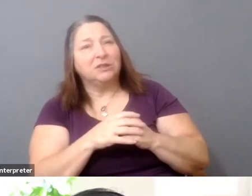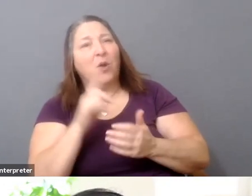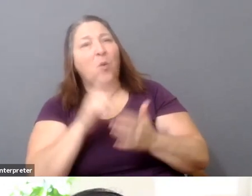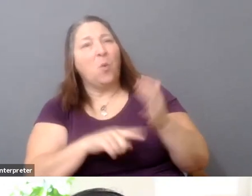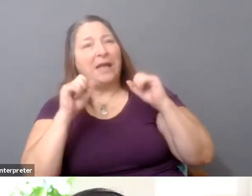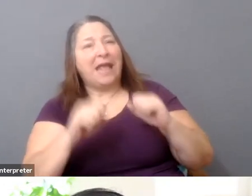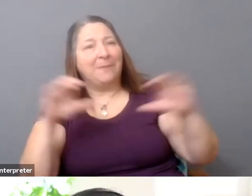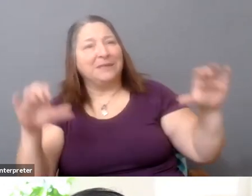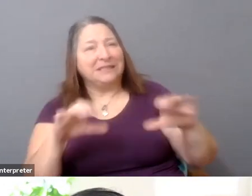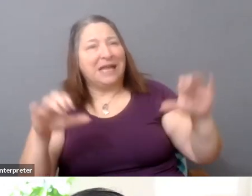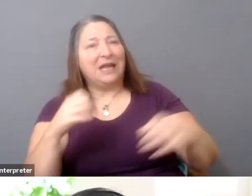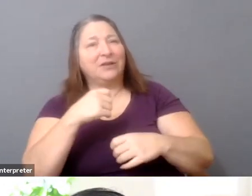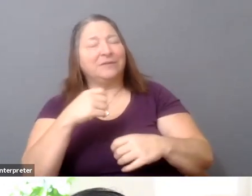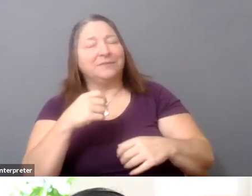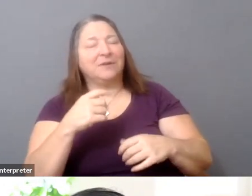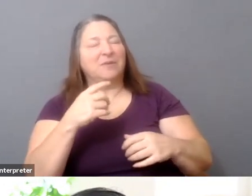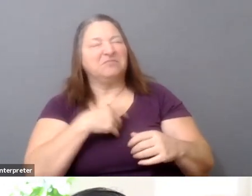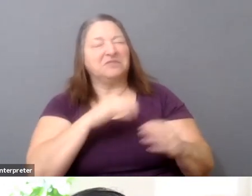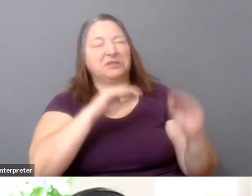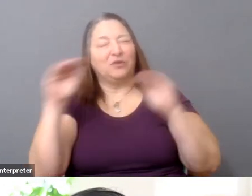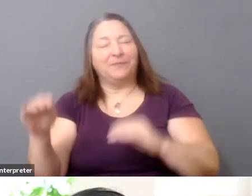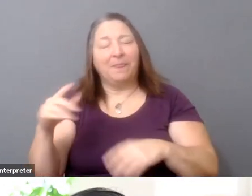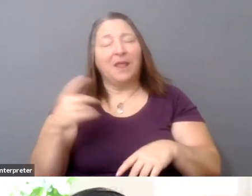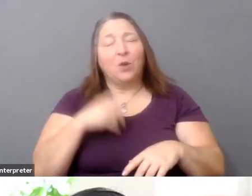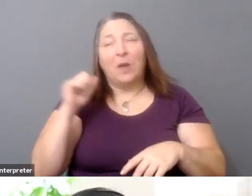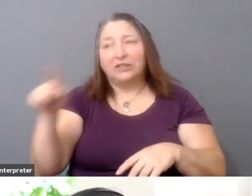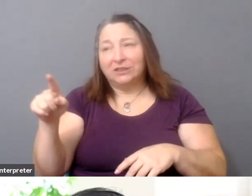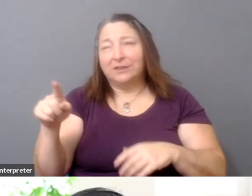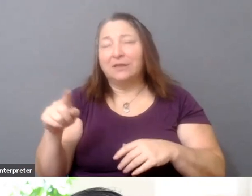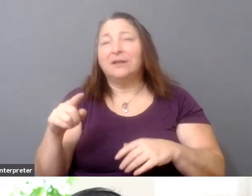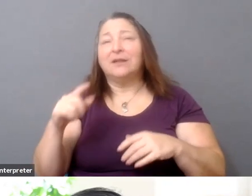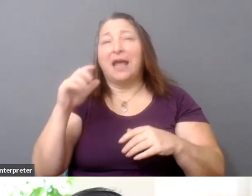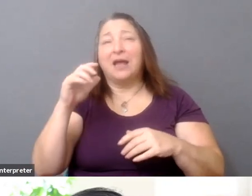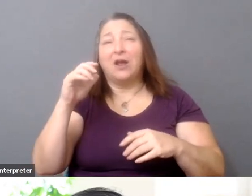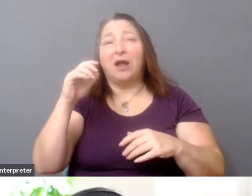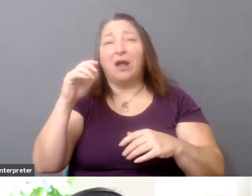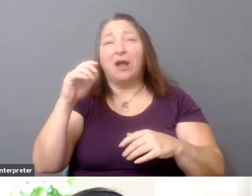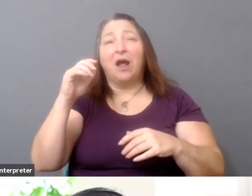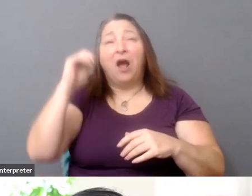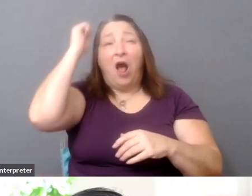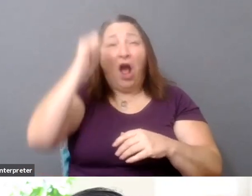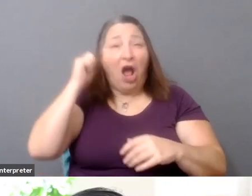that include audio description will have equal distribution for audio-description versions?